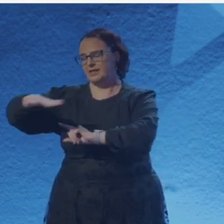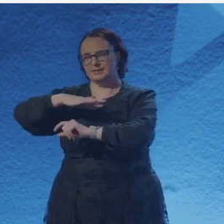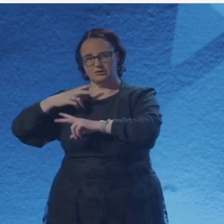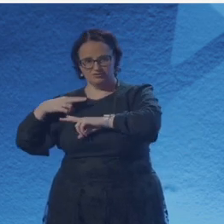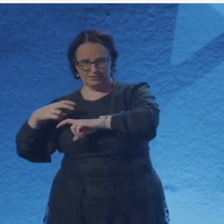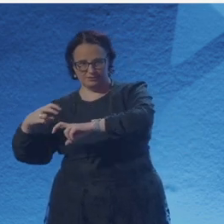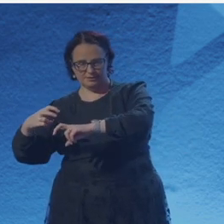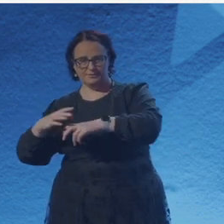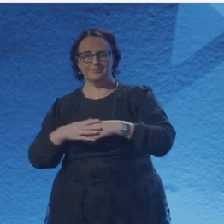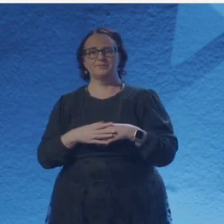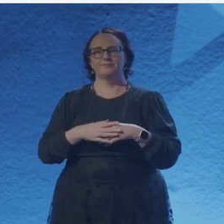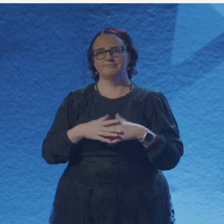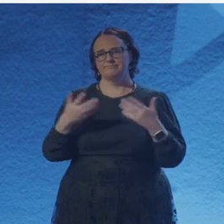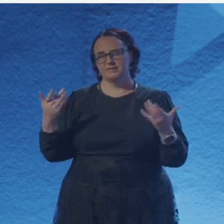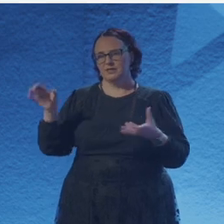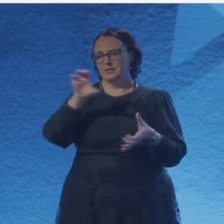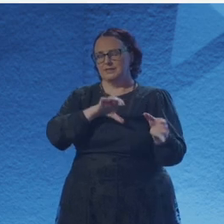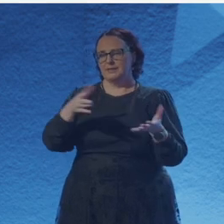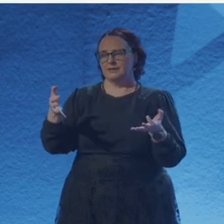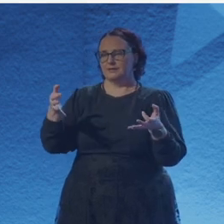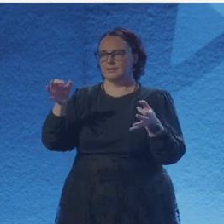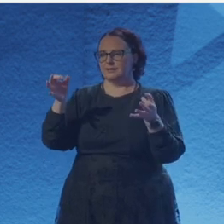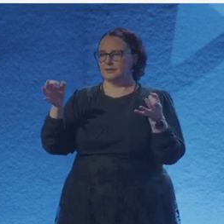Rapid Residency, where I met Brendan Owens over there